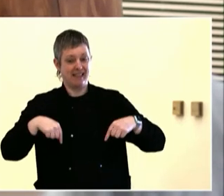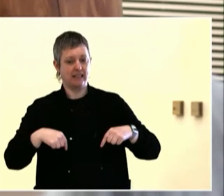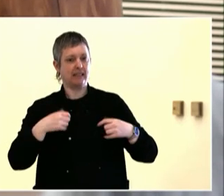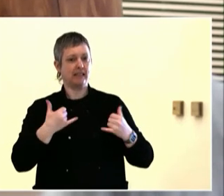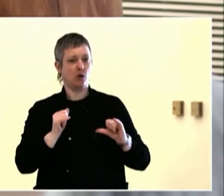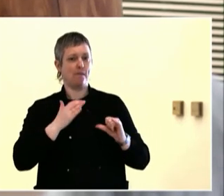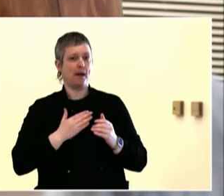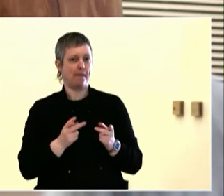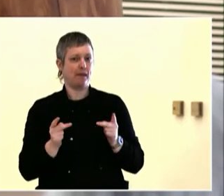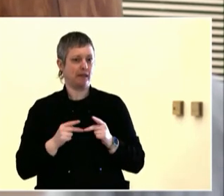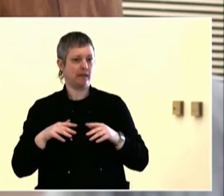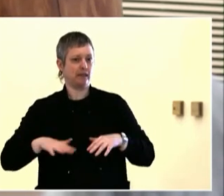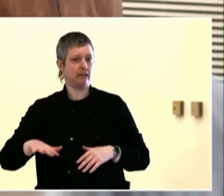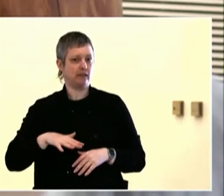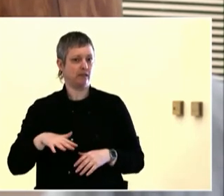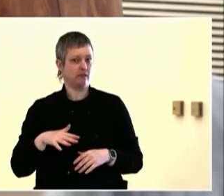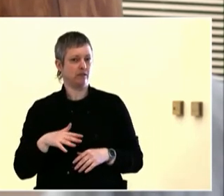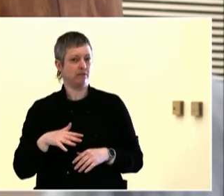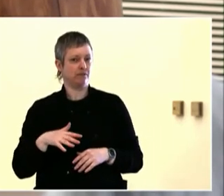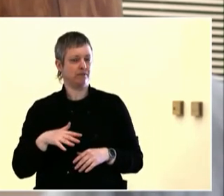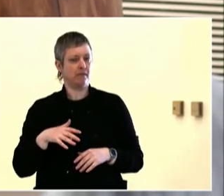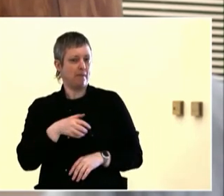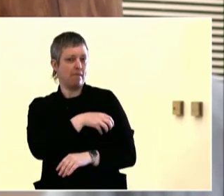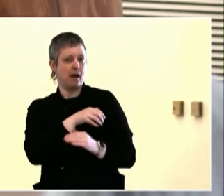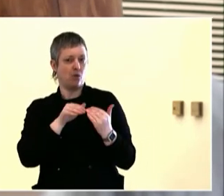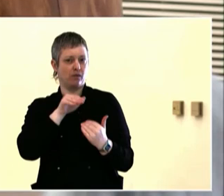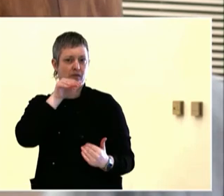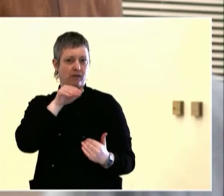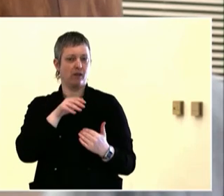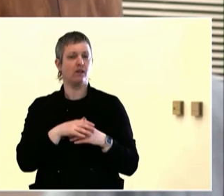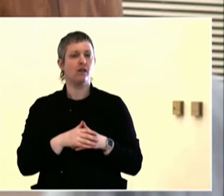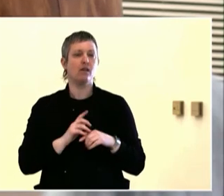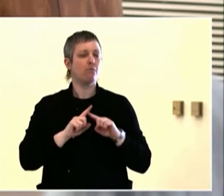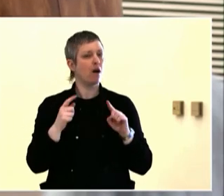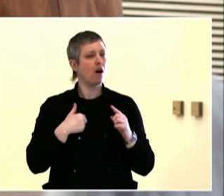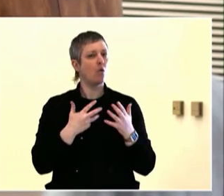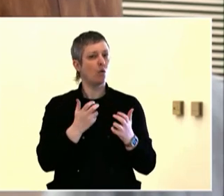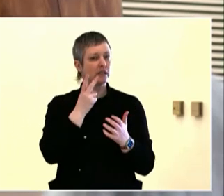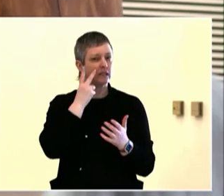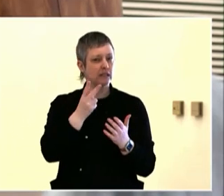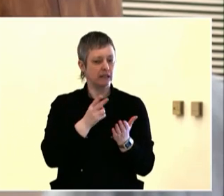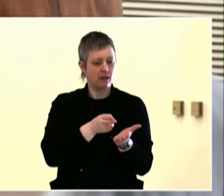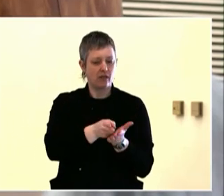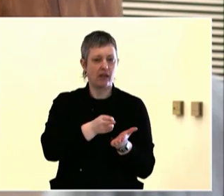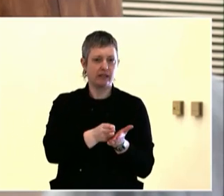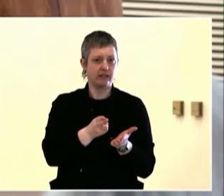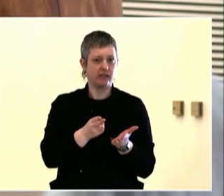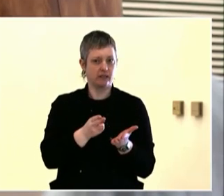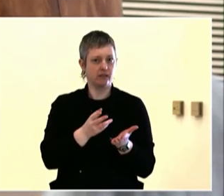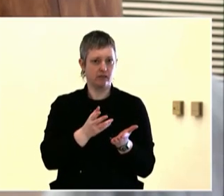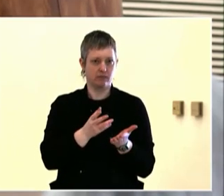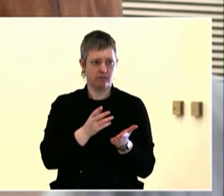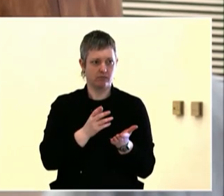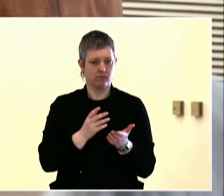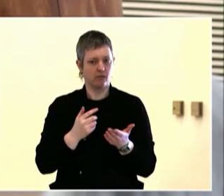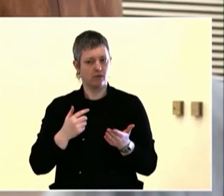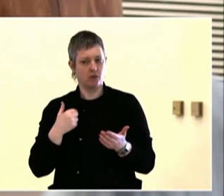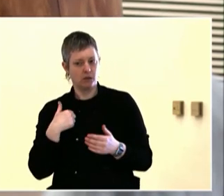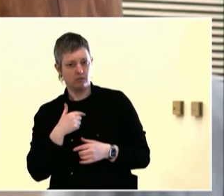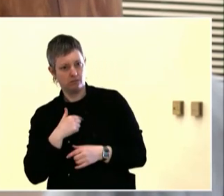So it's not just certain times of the year. It's not just when it's in the